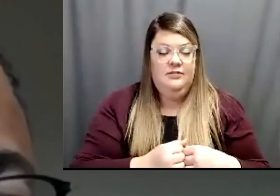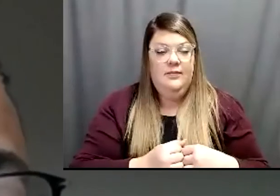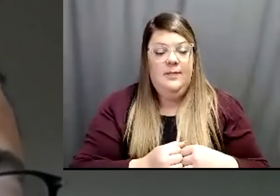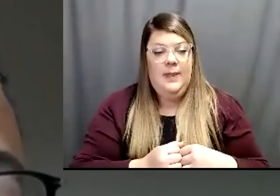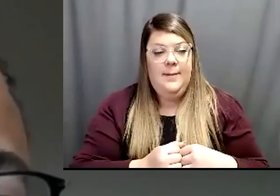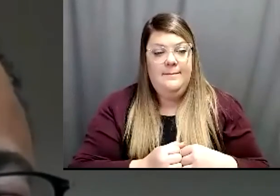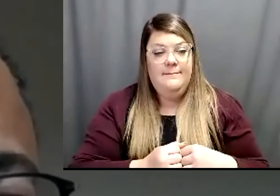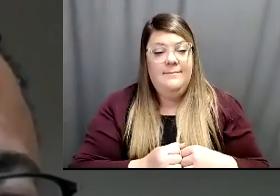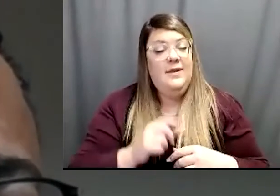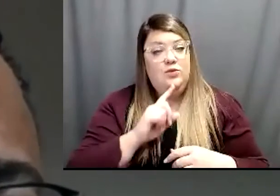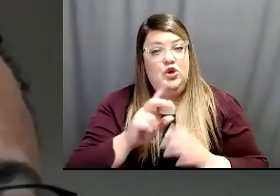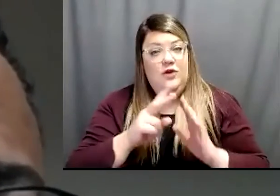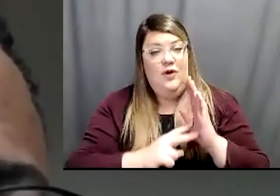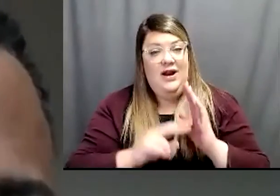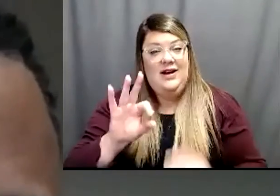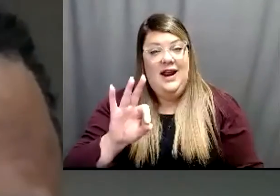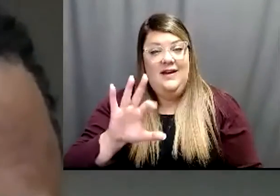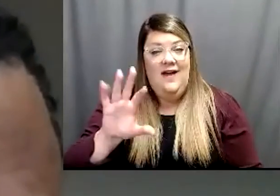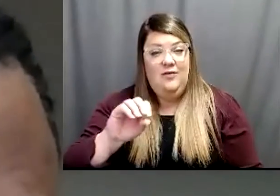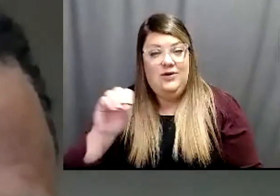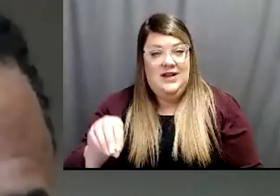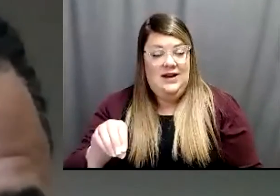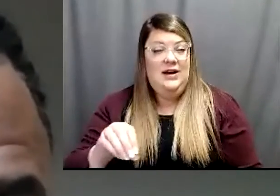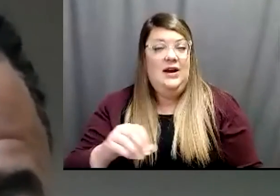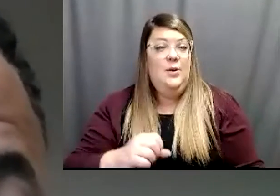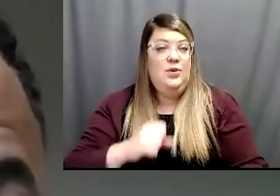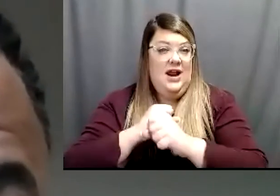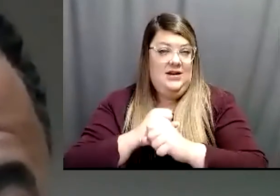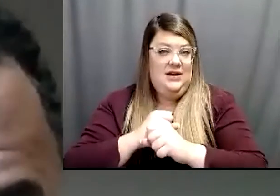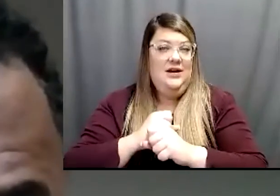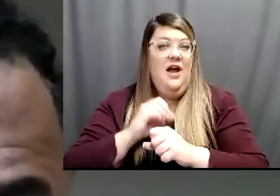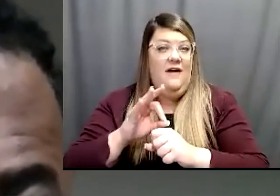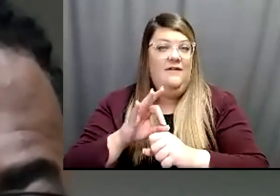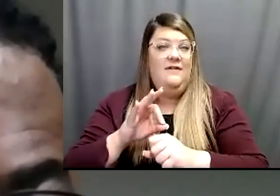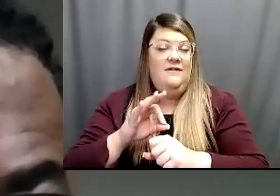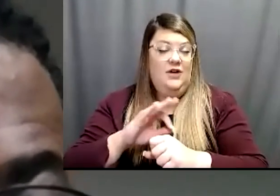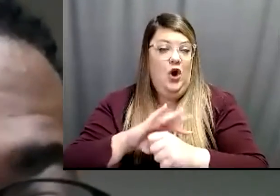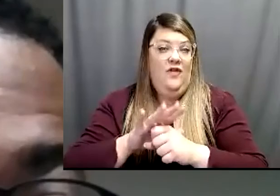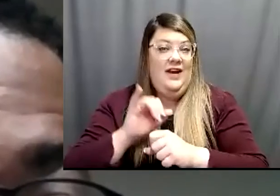you've read that it's roughly 95 protective of COVID, if you are vaccinated significantly less